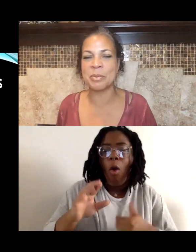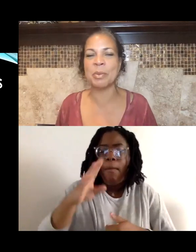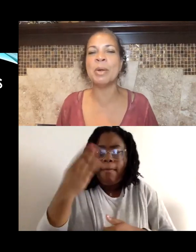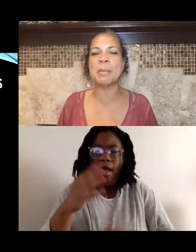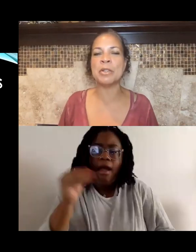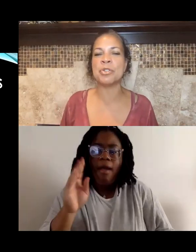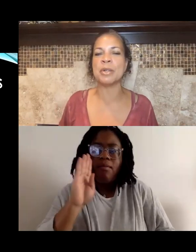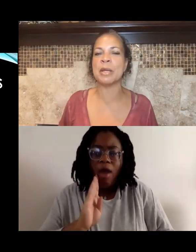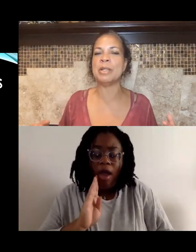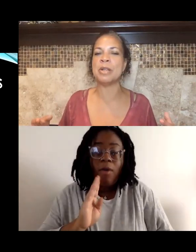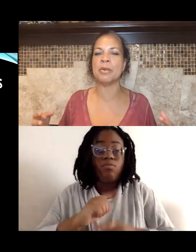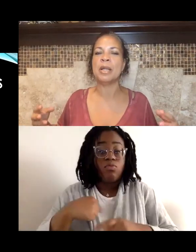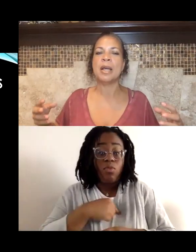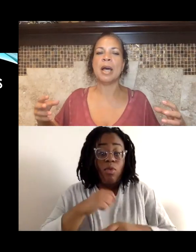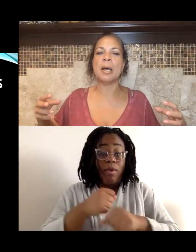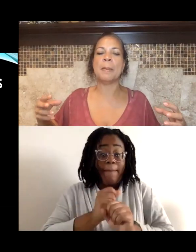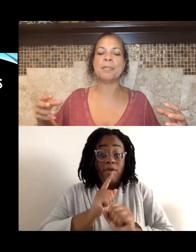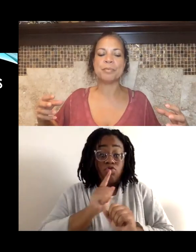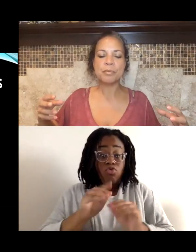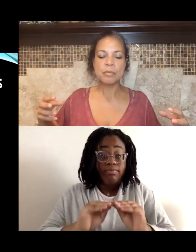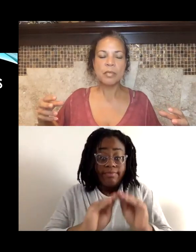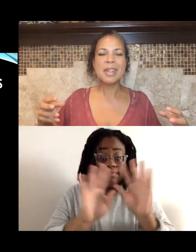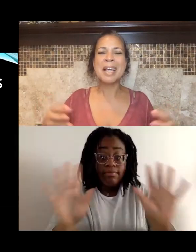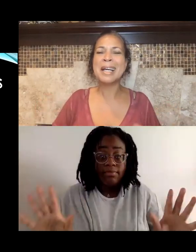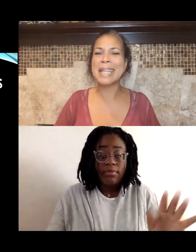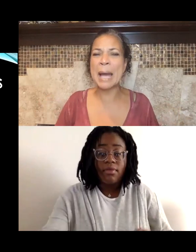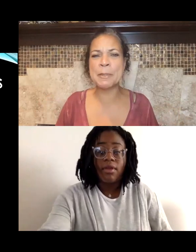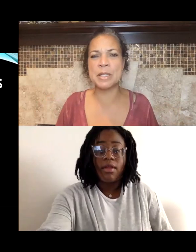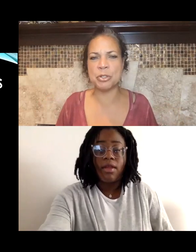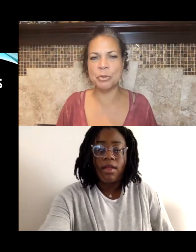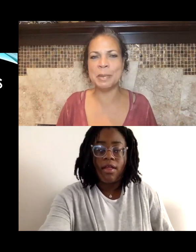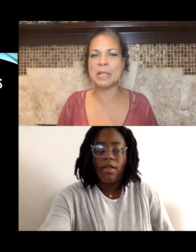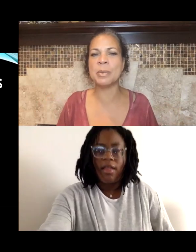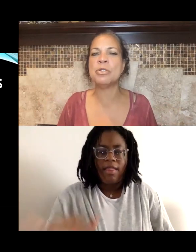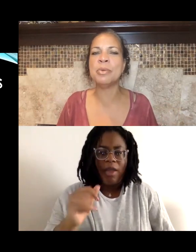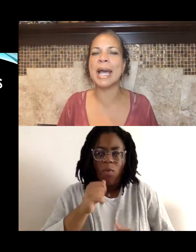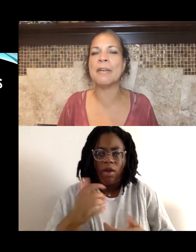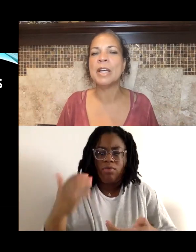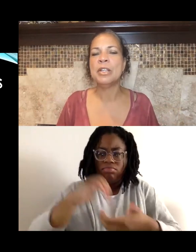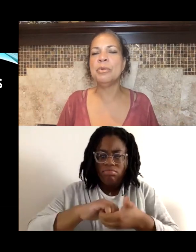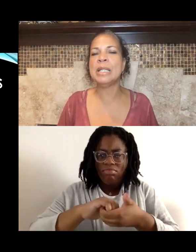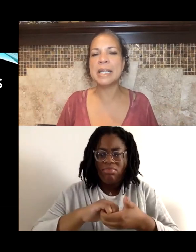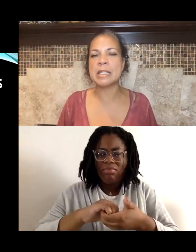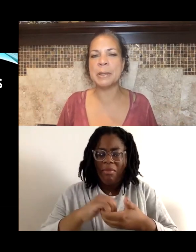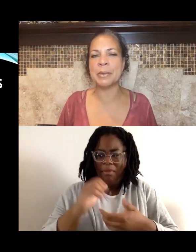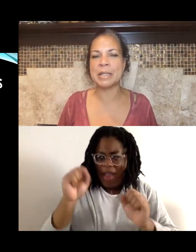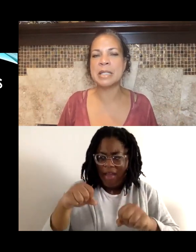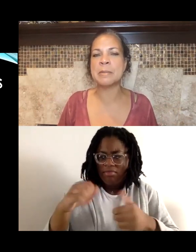Well, we wanna make sure that we don't collapse the two, because we do have unique experiences.